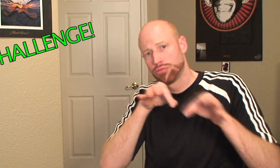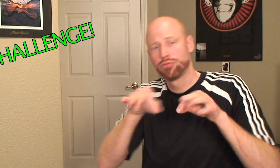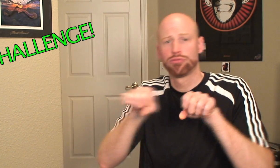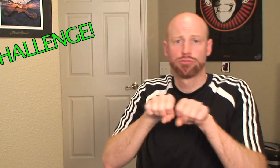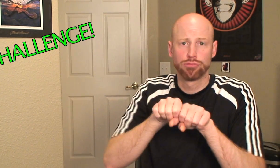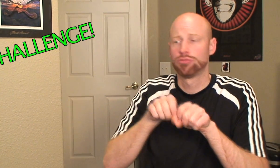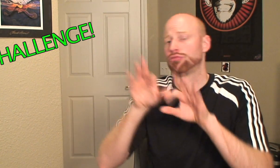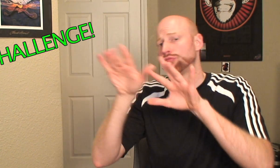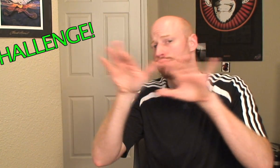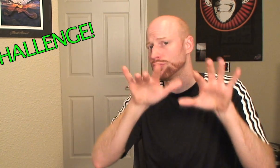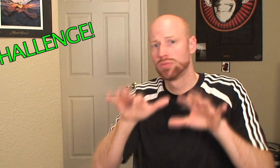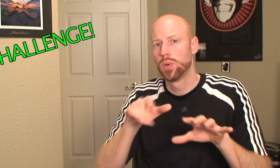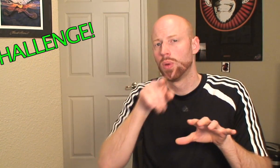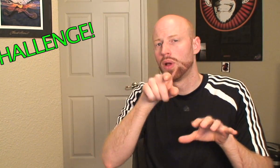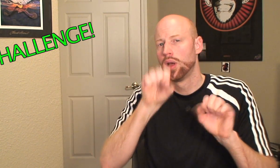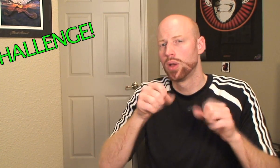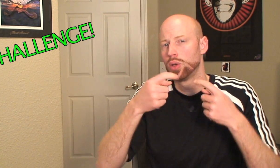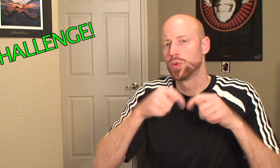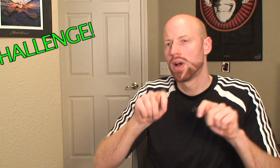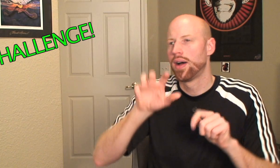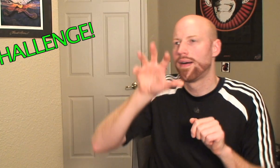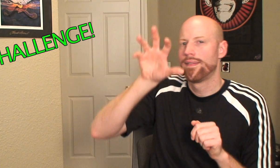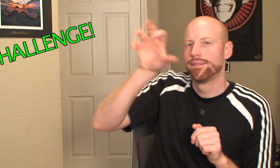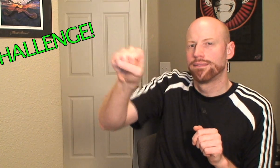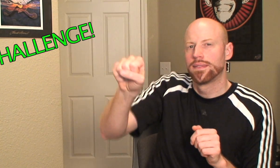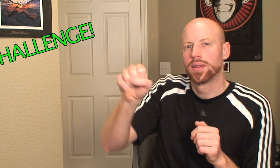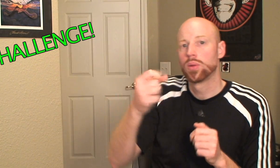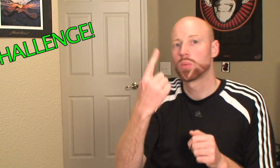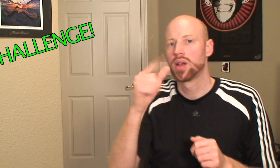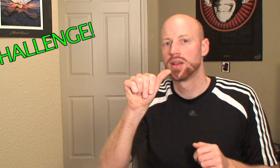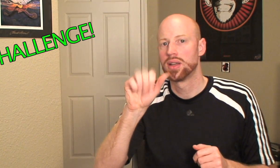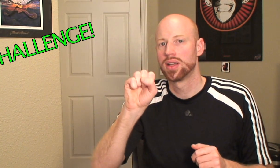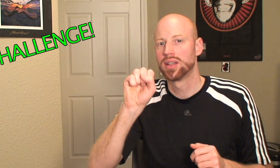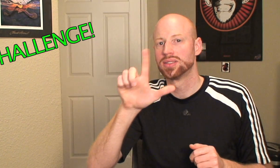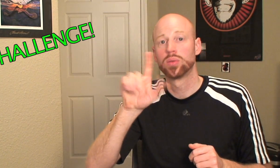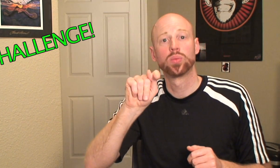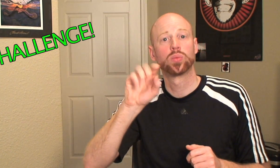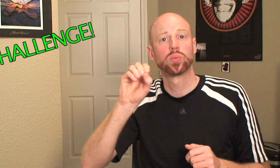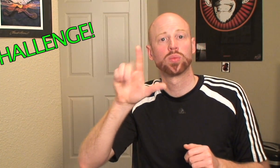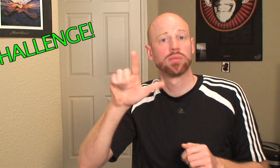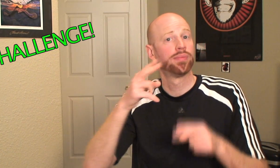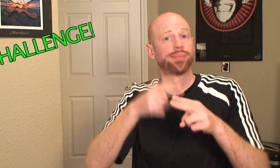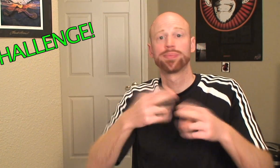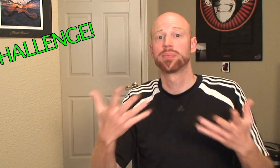about these shoes, try to identify one such tool: